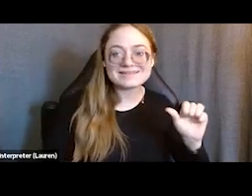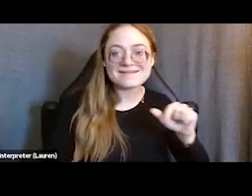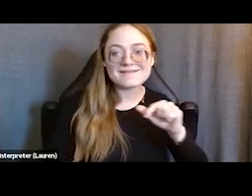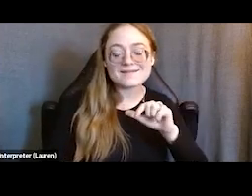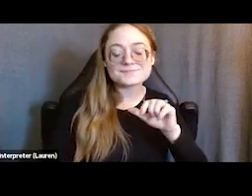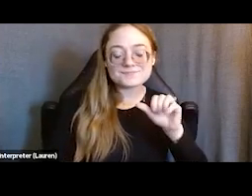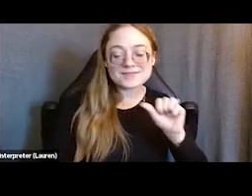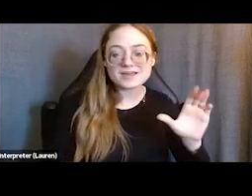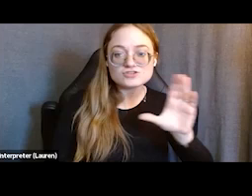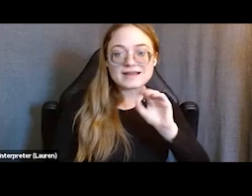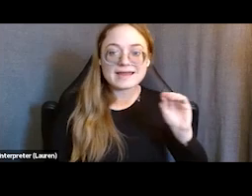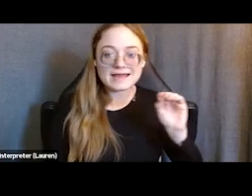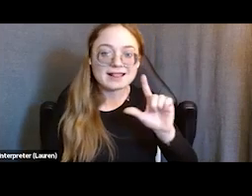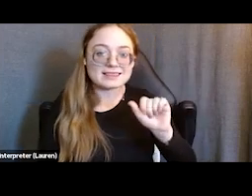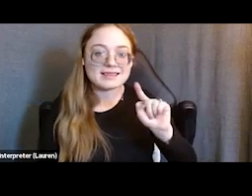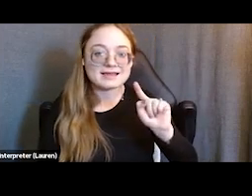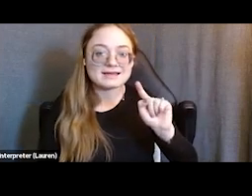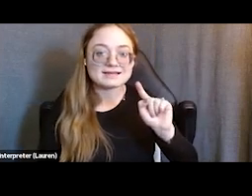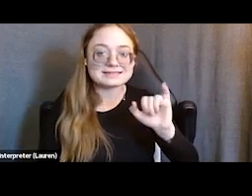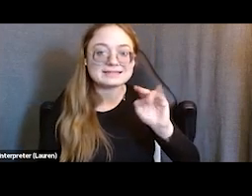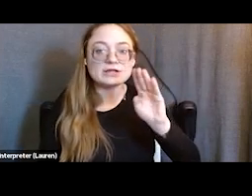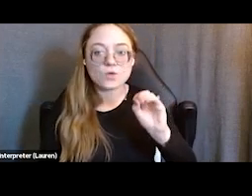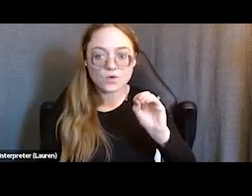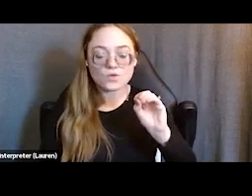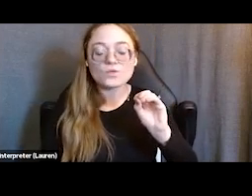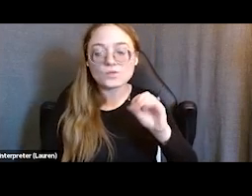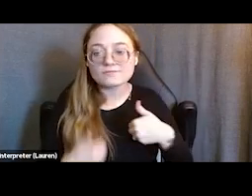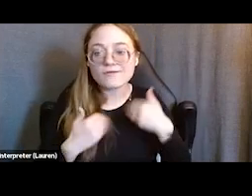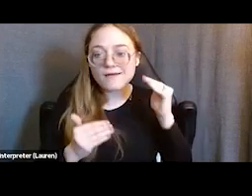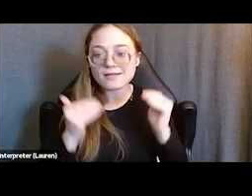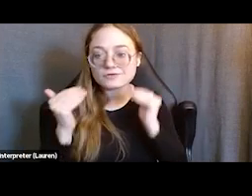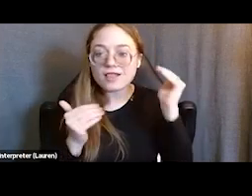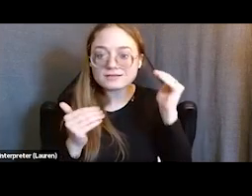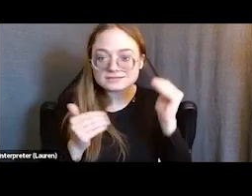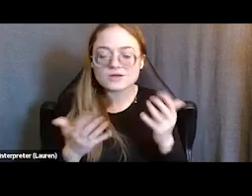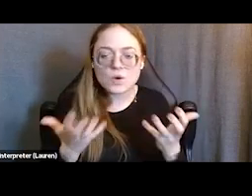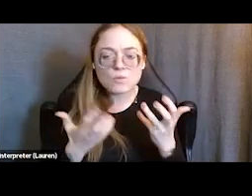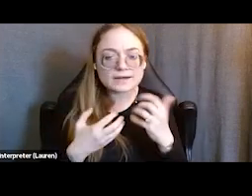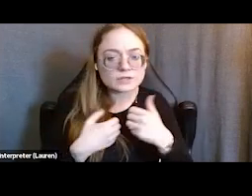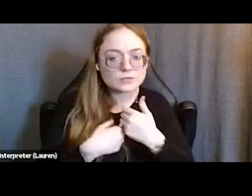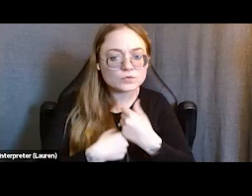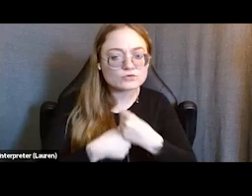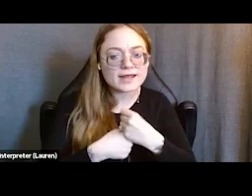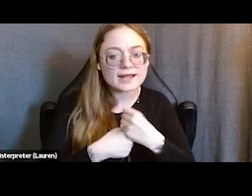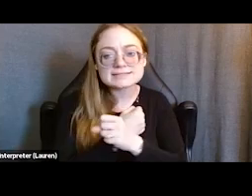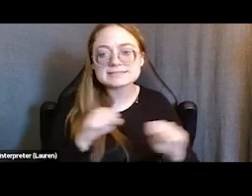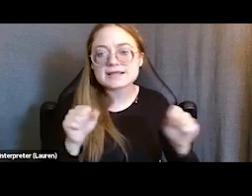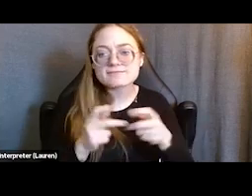And the really, the original vision for UTEC was to create a safe space for high school students to be